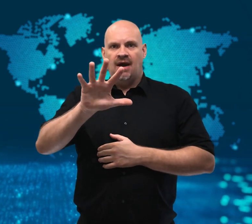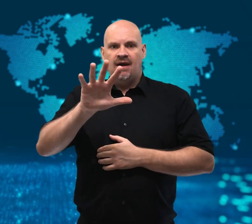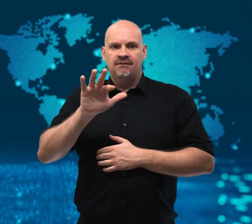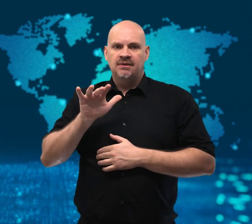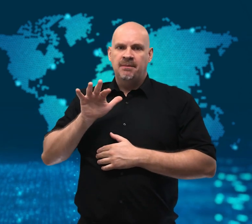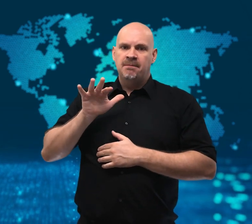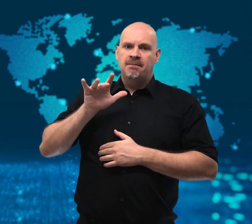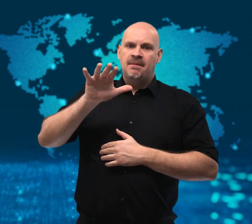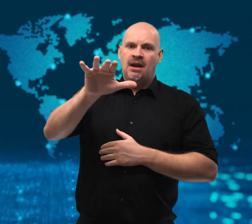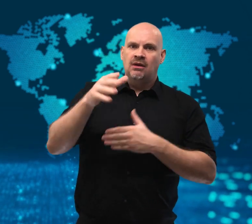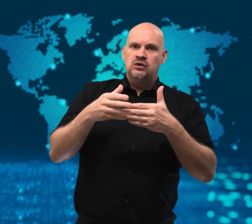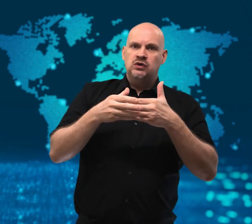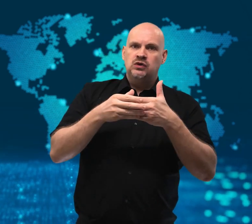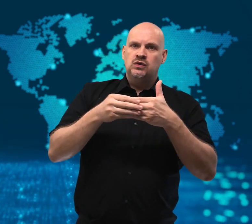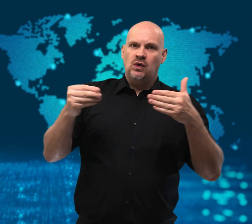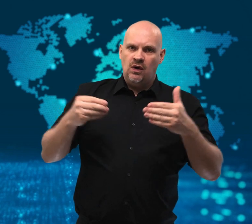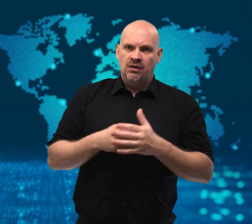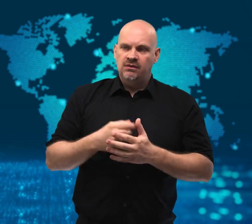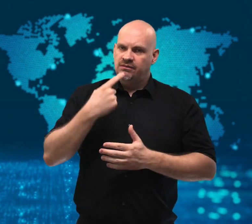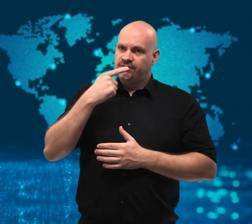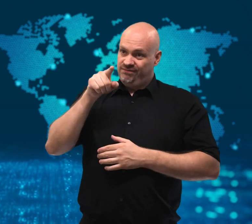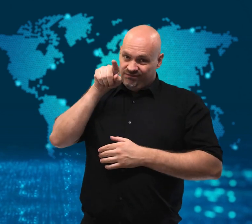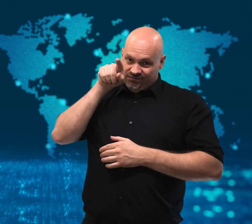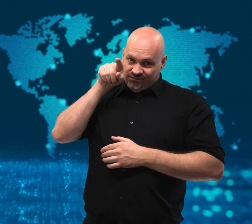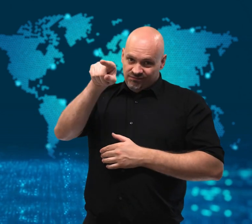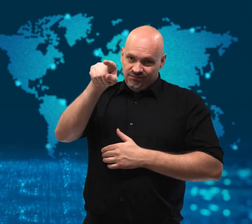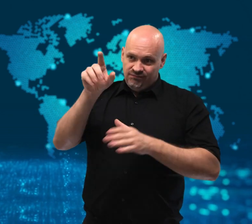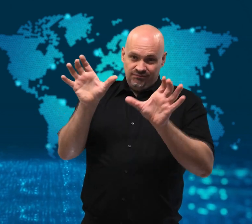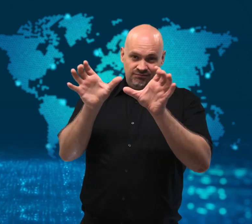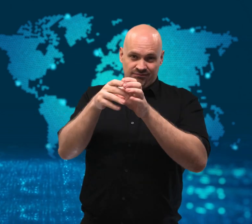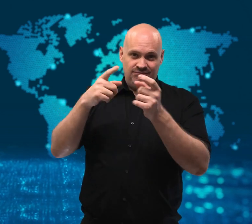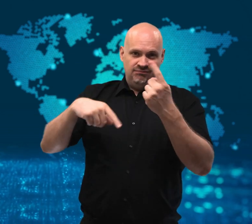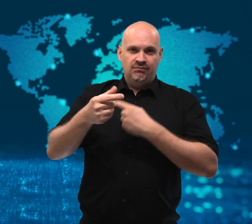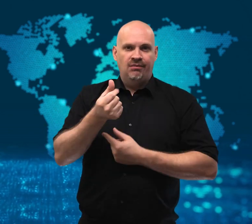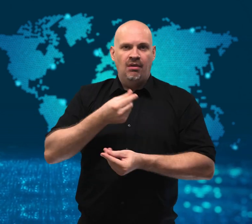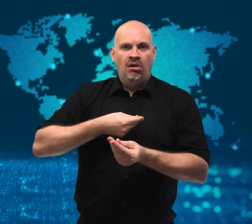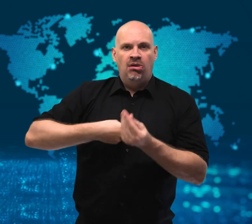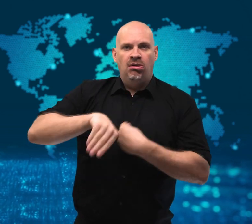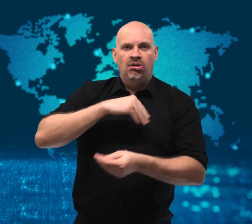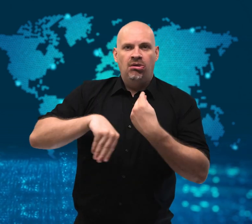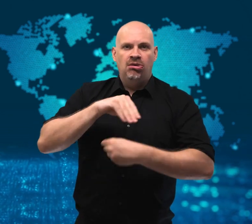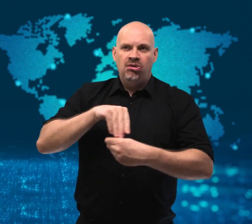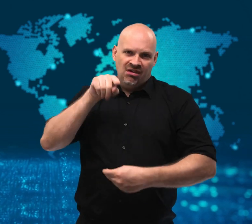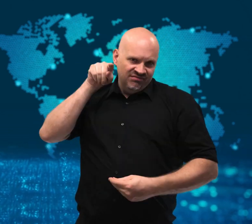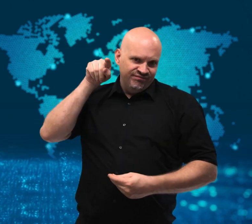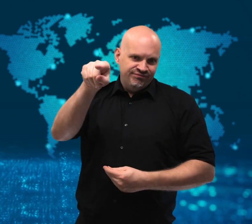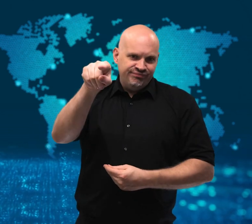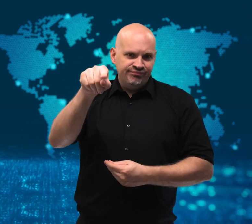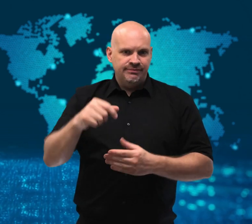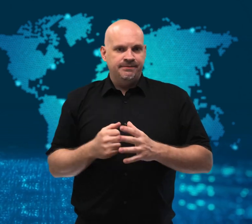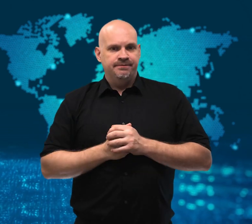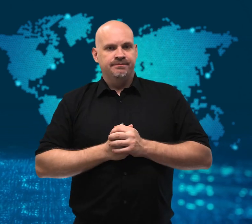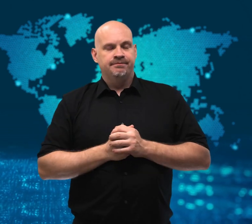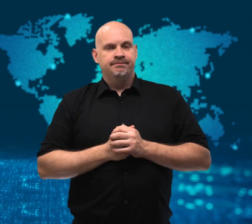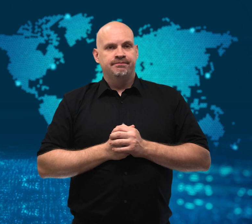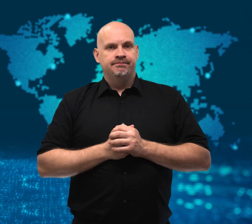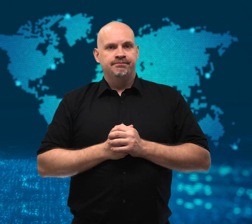fine the company $25 million USD due to suspected